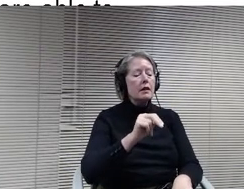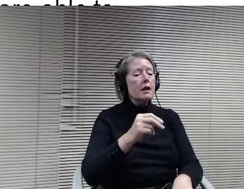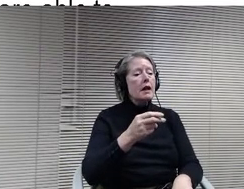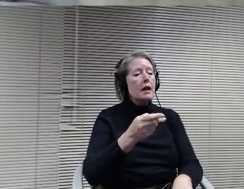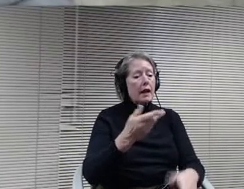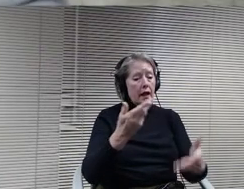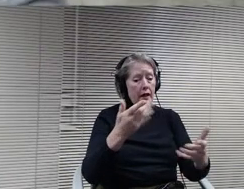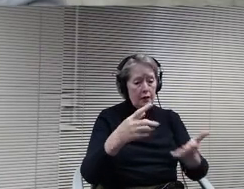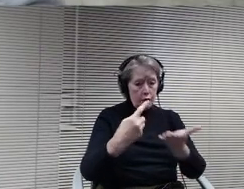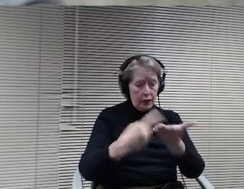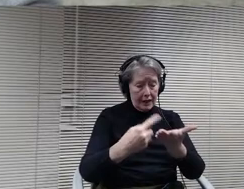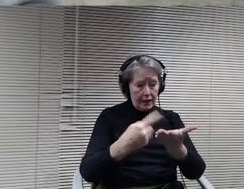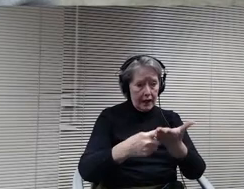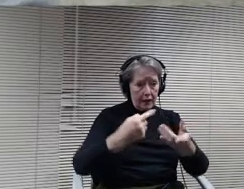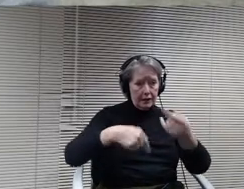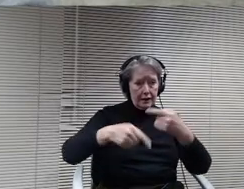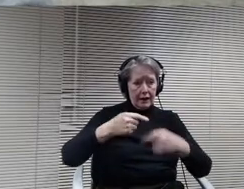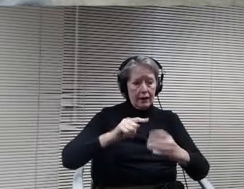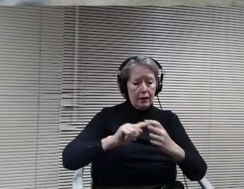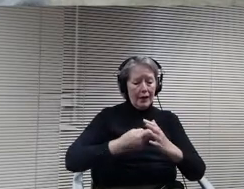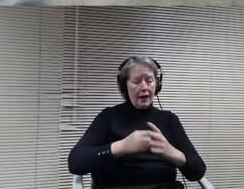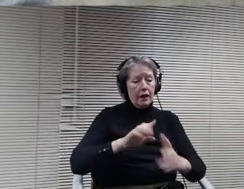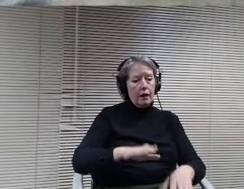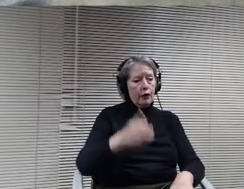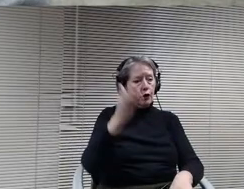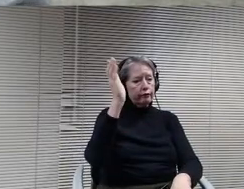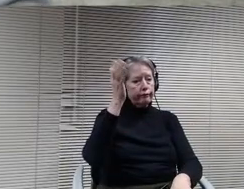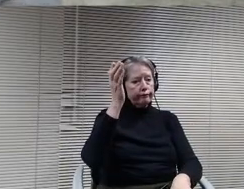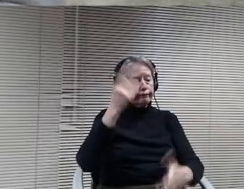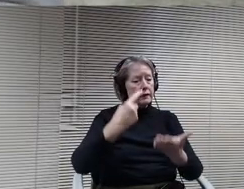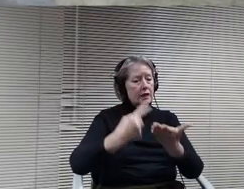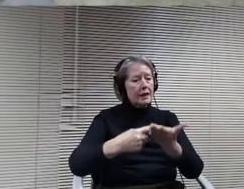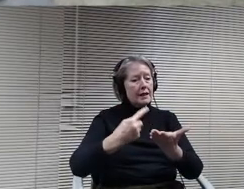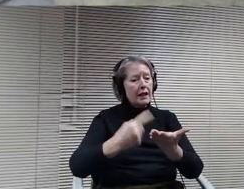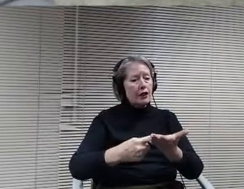In our original adoption of the reopening plan, the